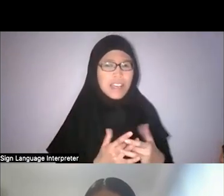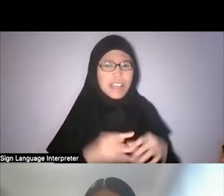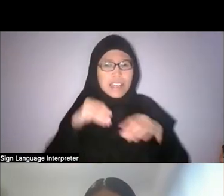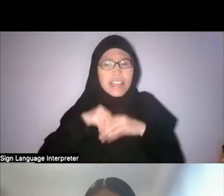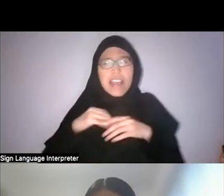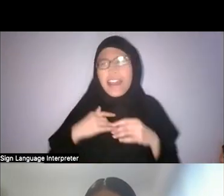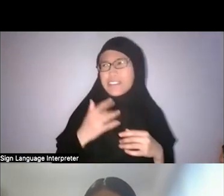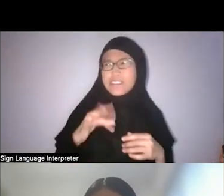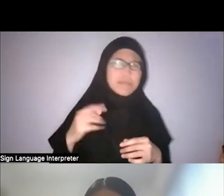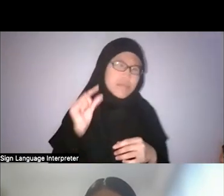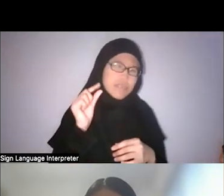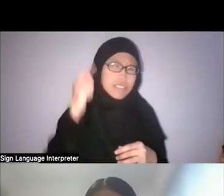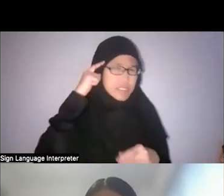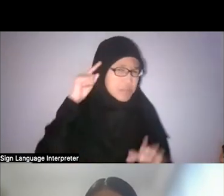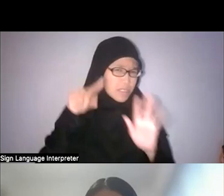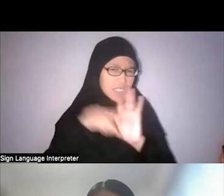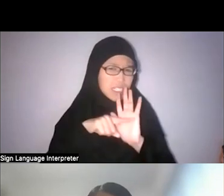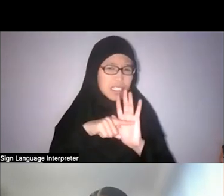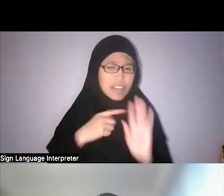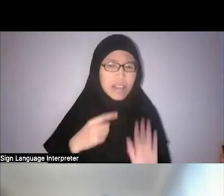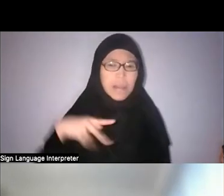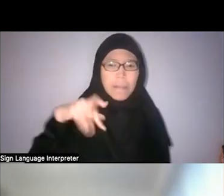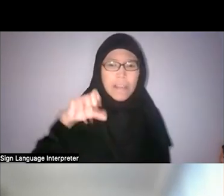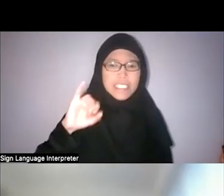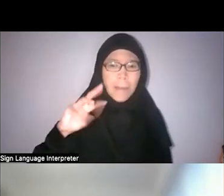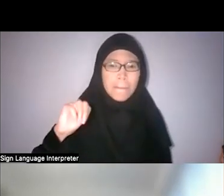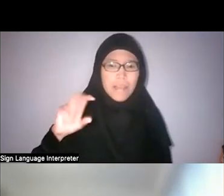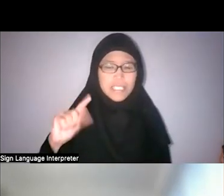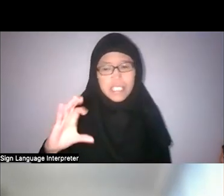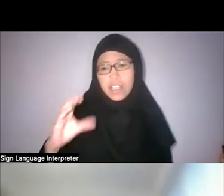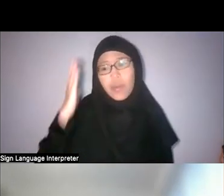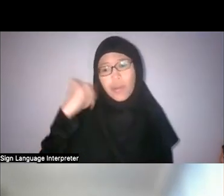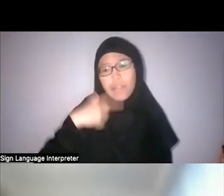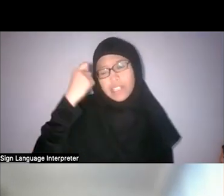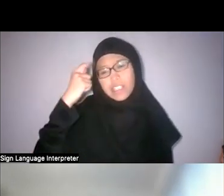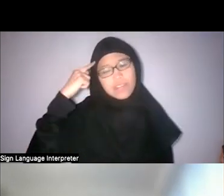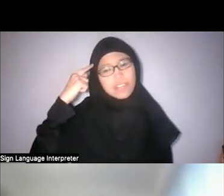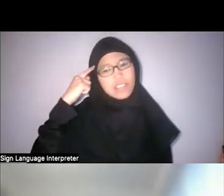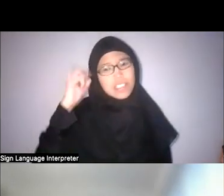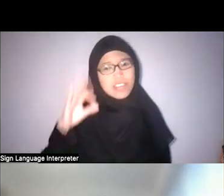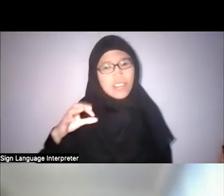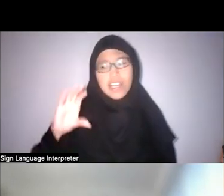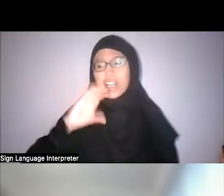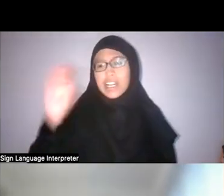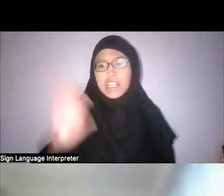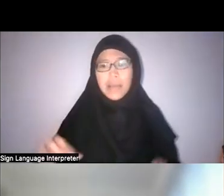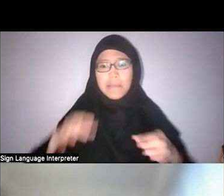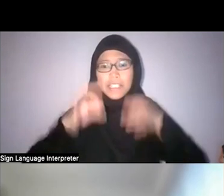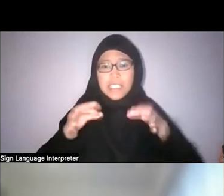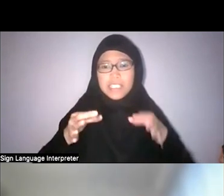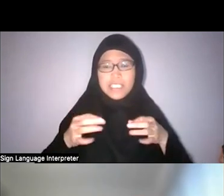I think if climate justice is going to happen we can’t continue to prioritise